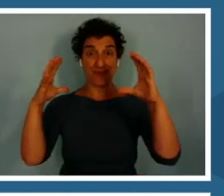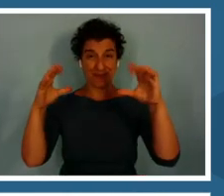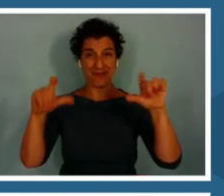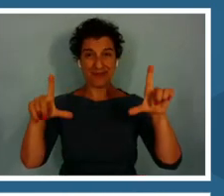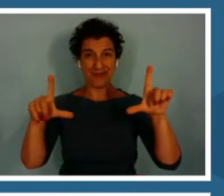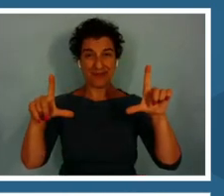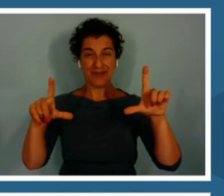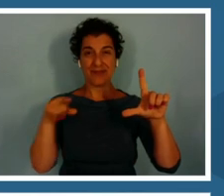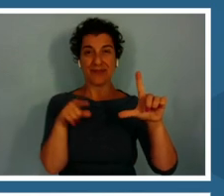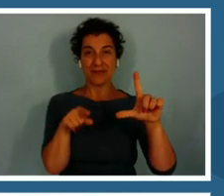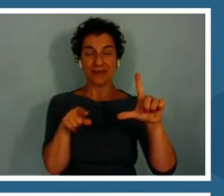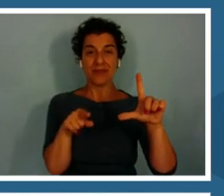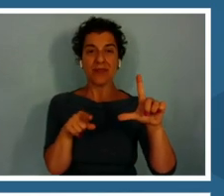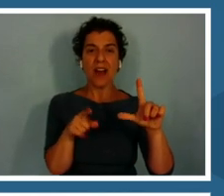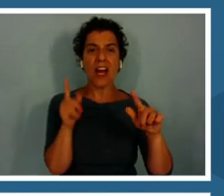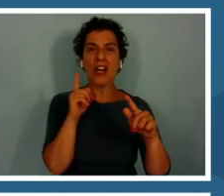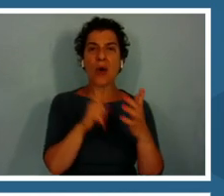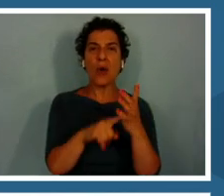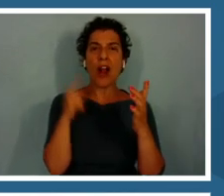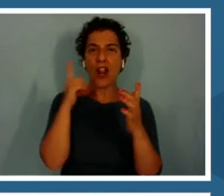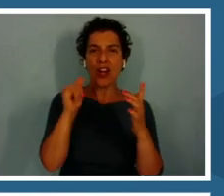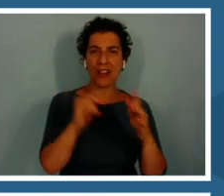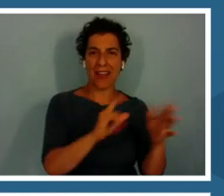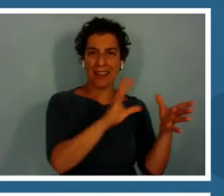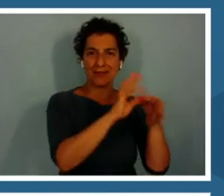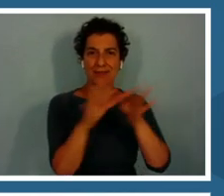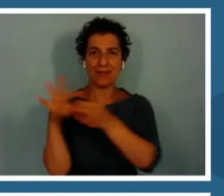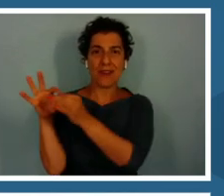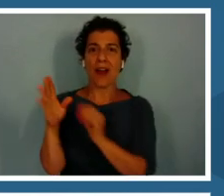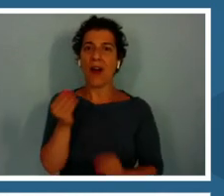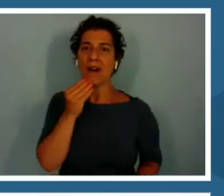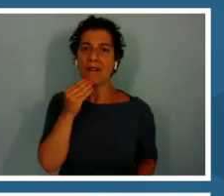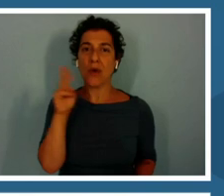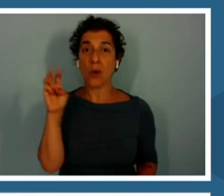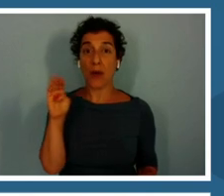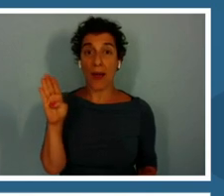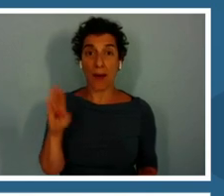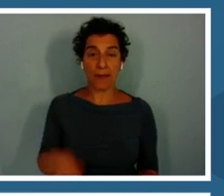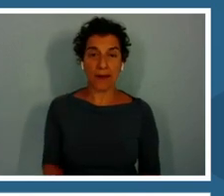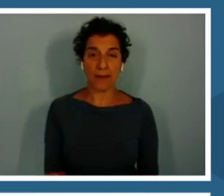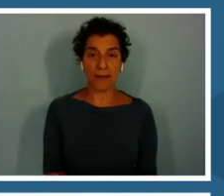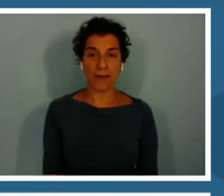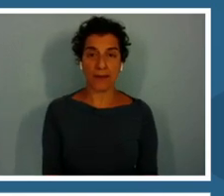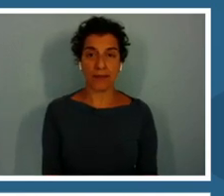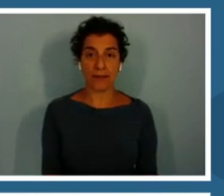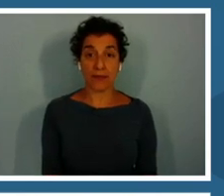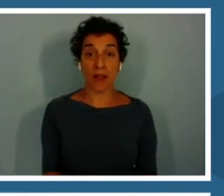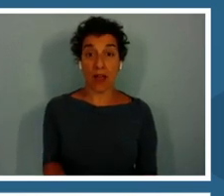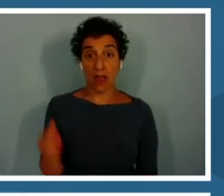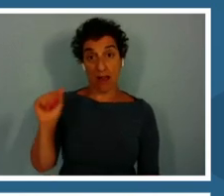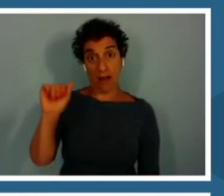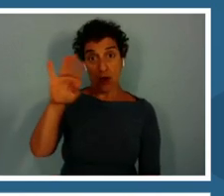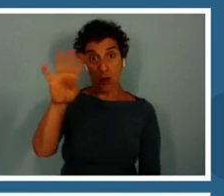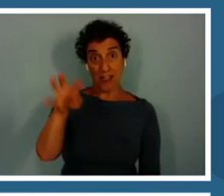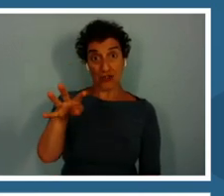those connections look like. What the food web is. If you click on the little question marks, you can see, there's something hidden and